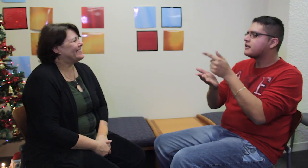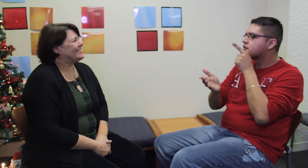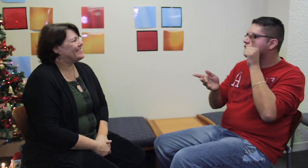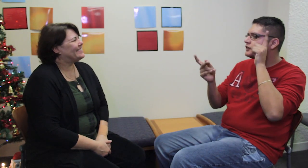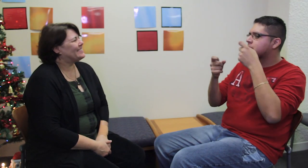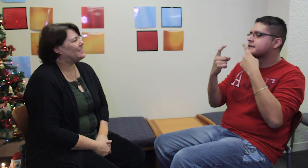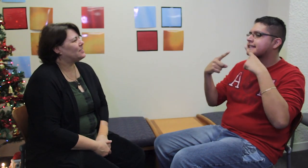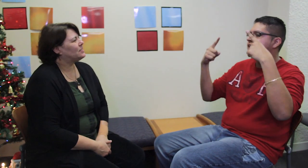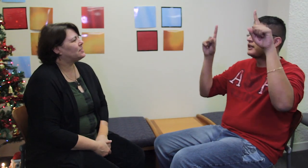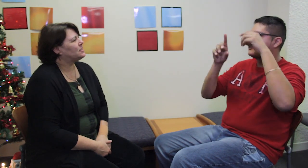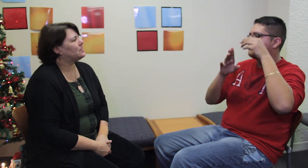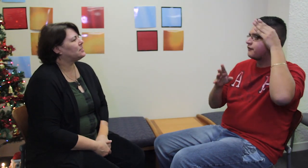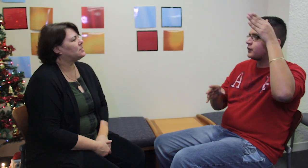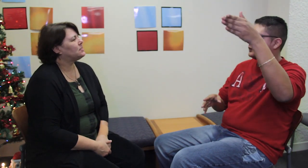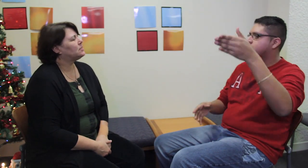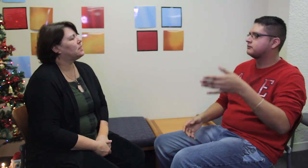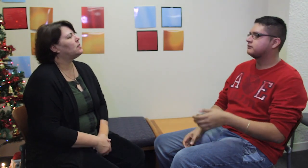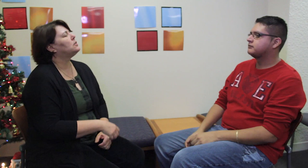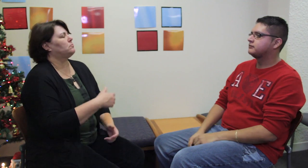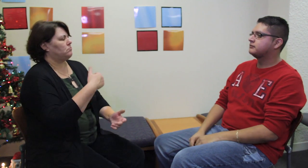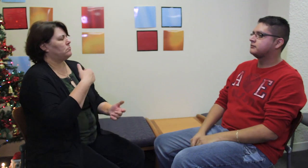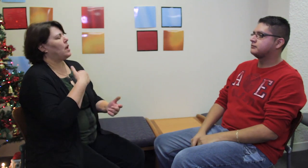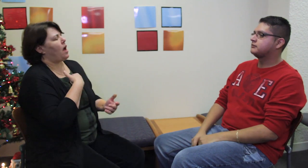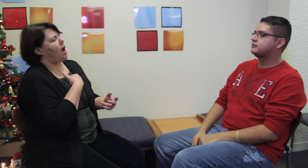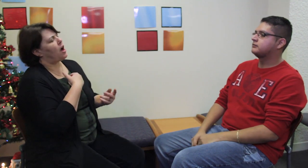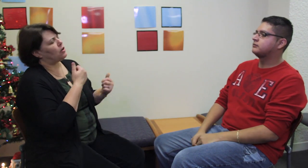How do you help Deaf students become successful for the future?